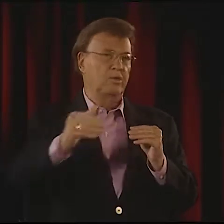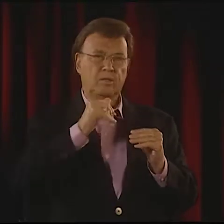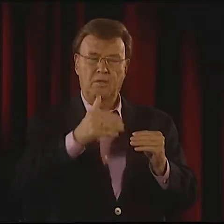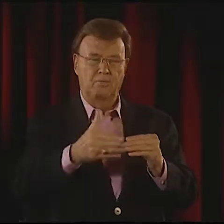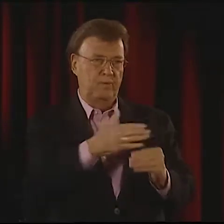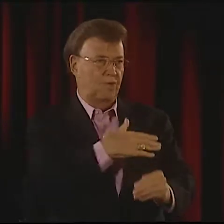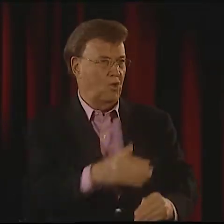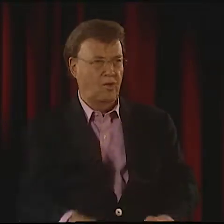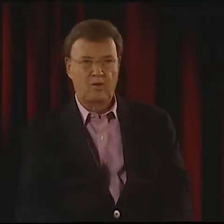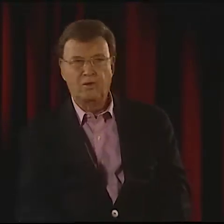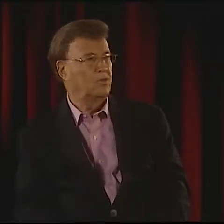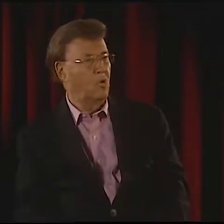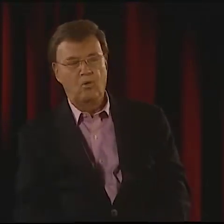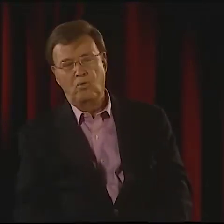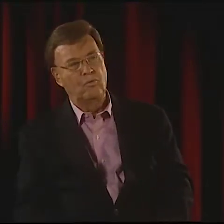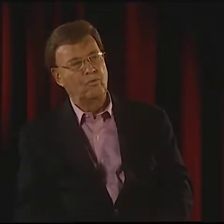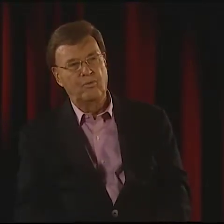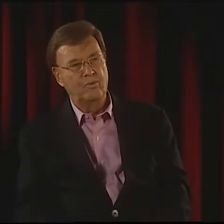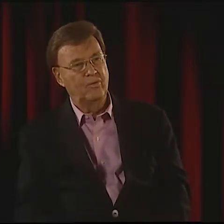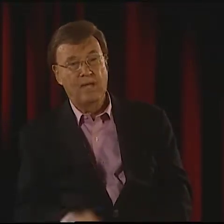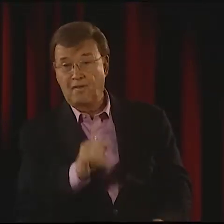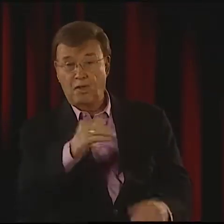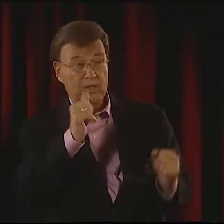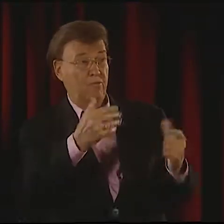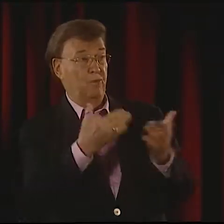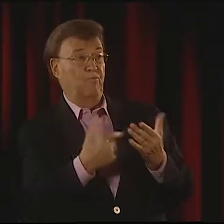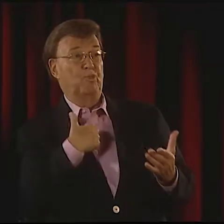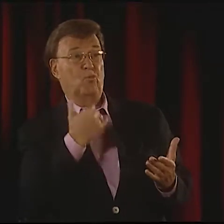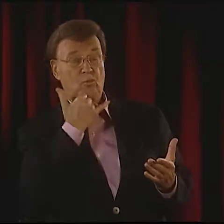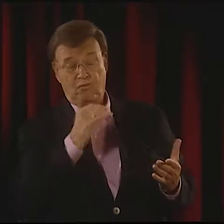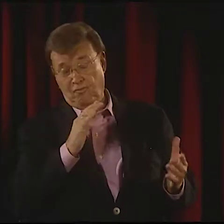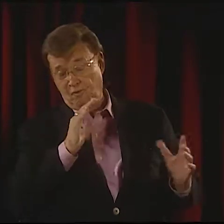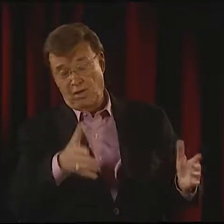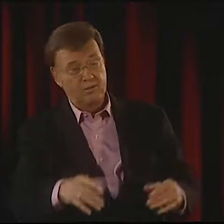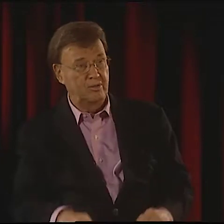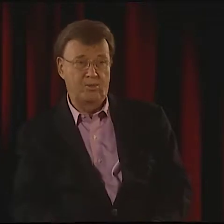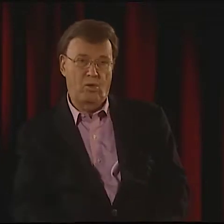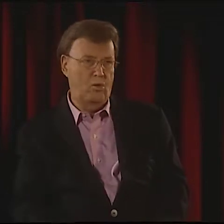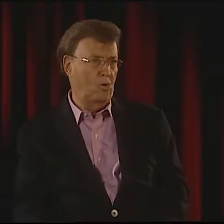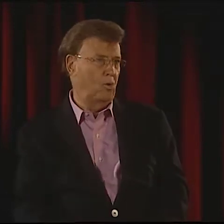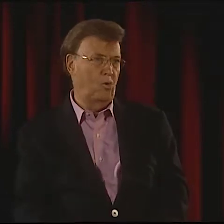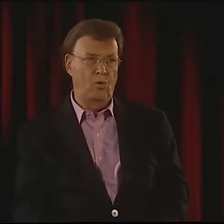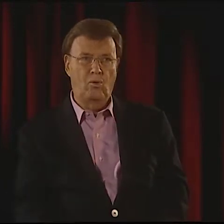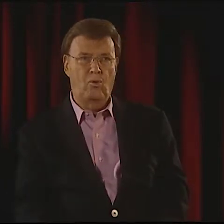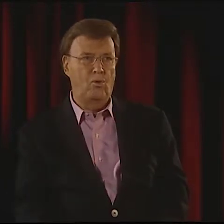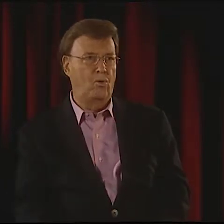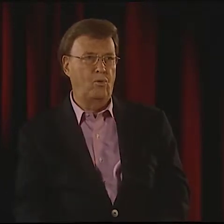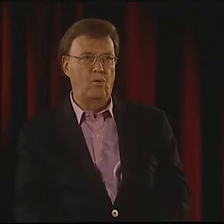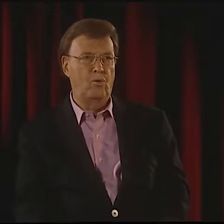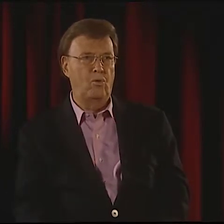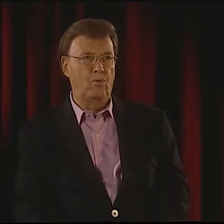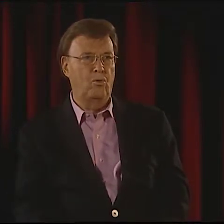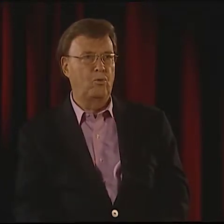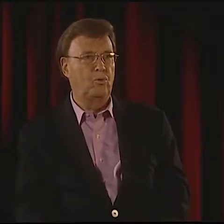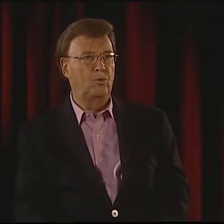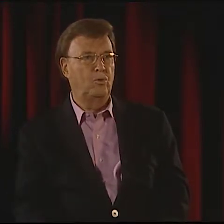THEY REALLY TOOK OFF, BUT NOT BEFORE THAT. I MEAN, IF SOMEONE WANTS TO PROVE ME WRONG, THAT'S FINE, BUT TO MY KNOWLEDGE,